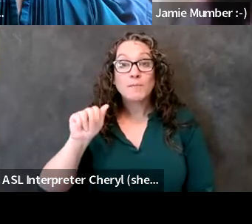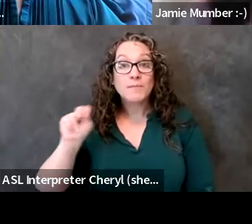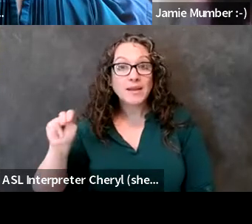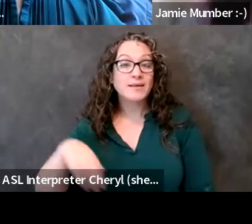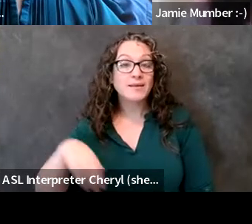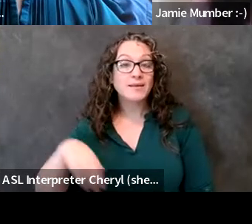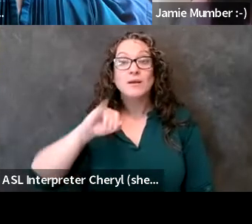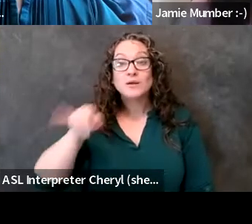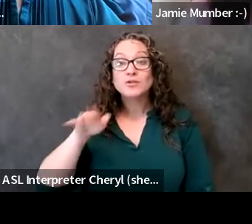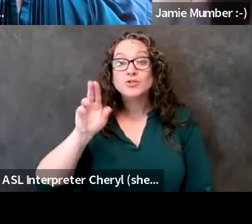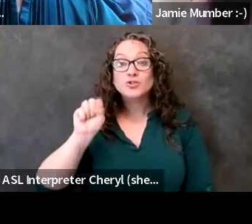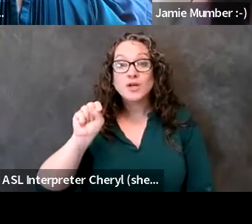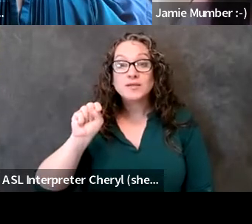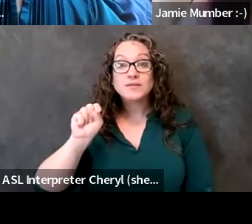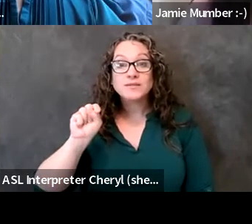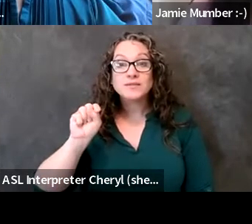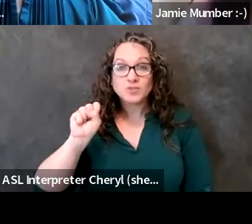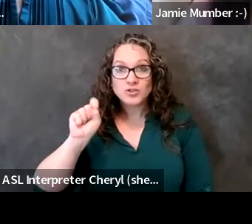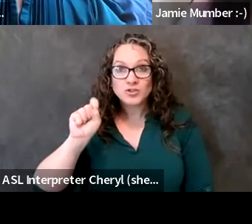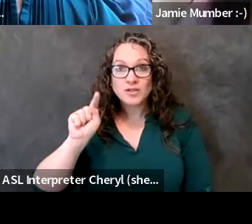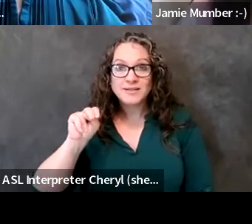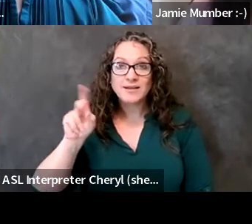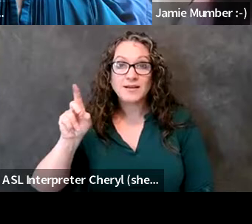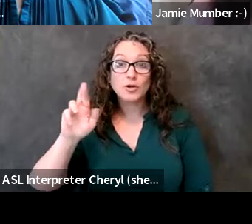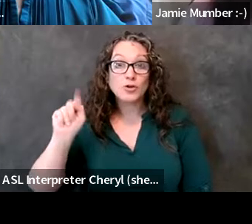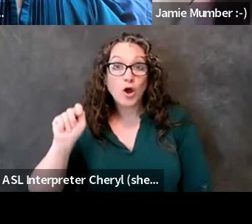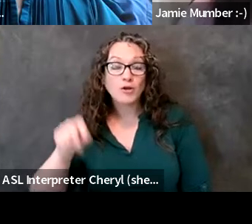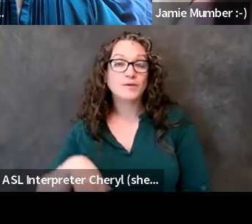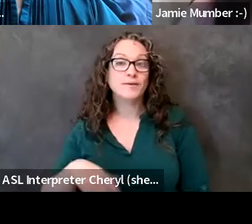um you know these were my teachers and my mentors and they are the ones who taught me